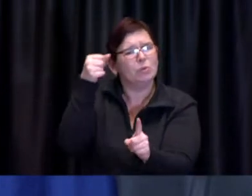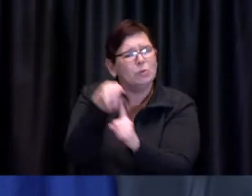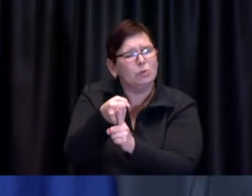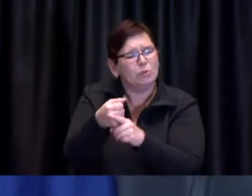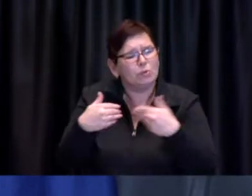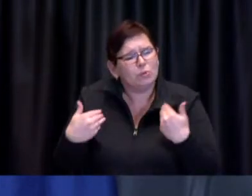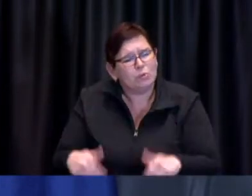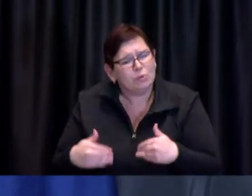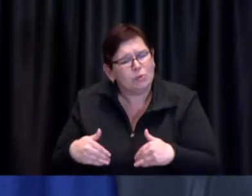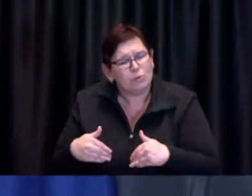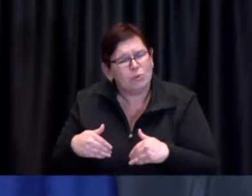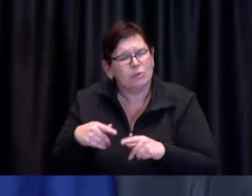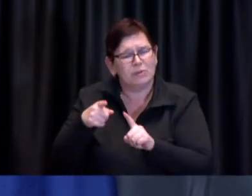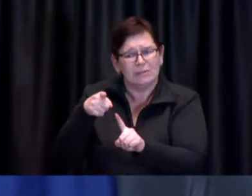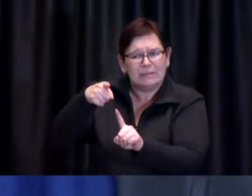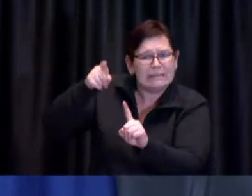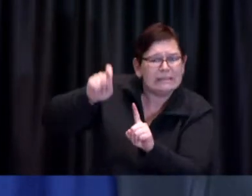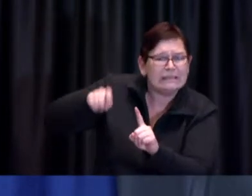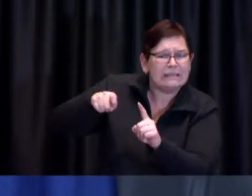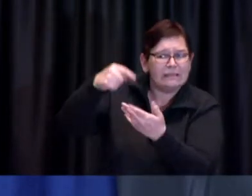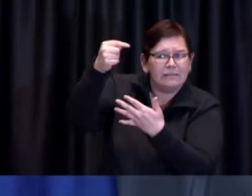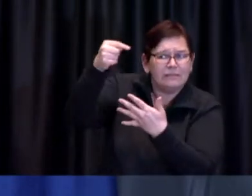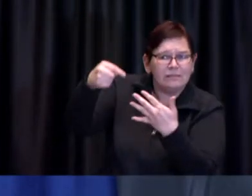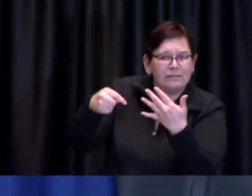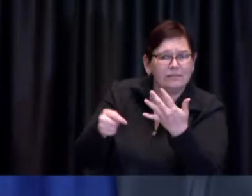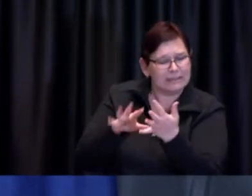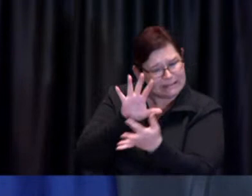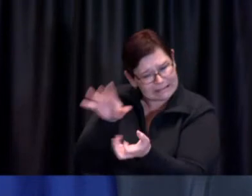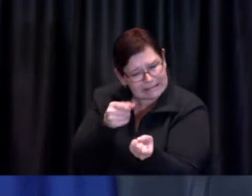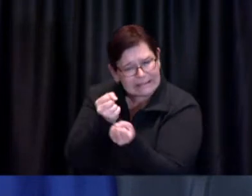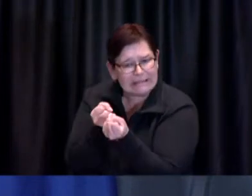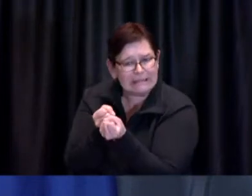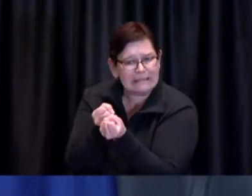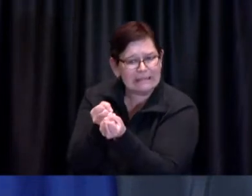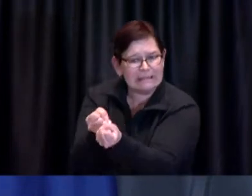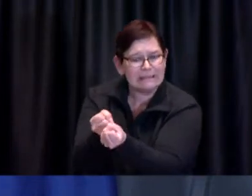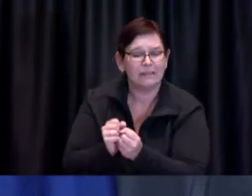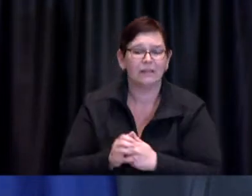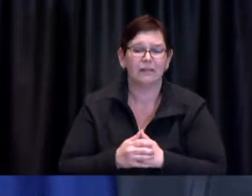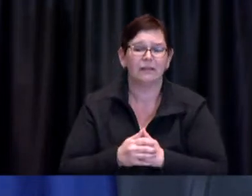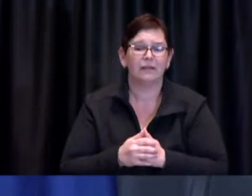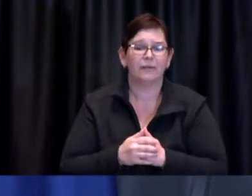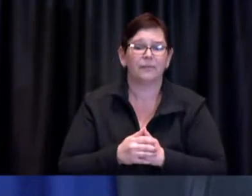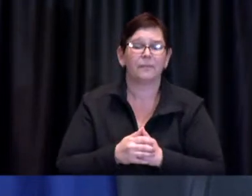That is because of both the marginalized circumstances of many communities before the pandemic